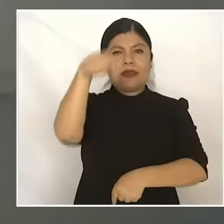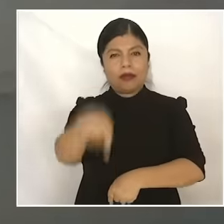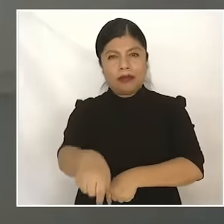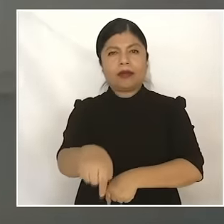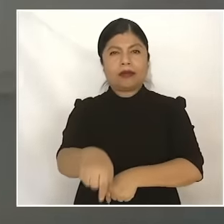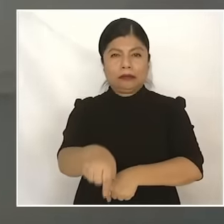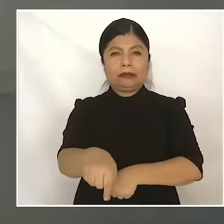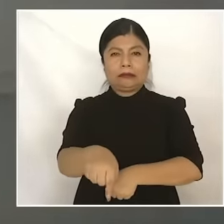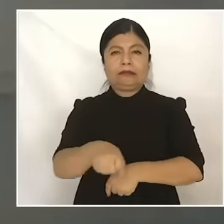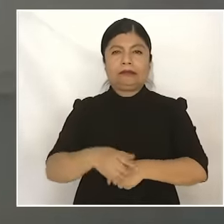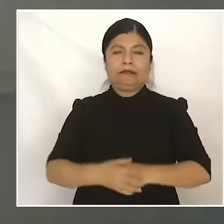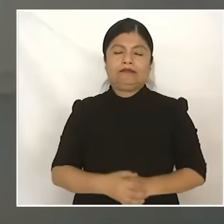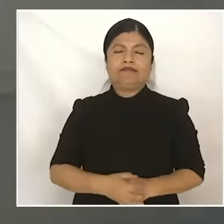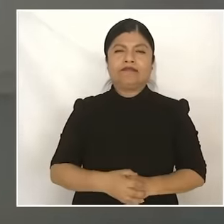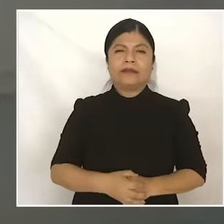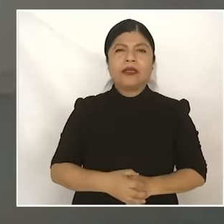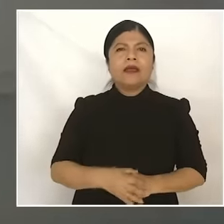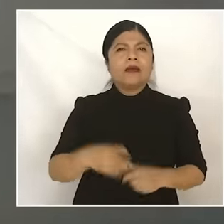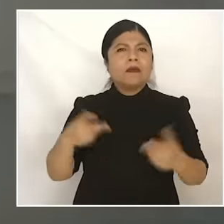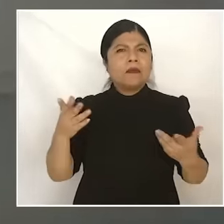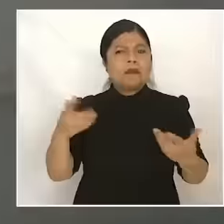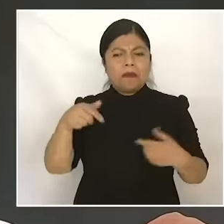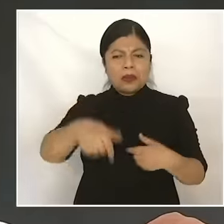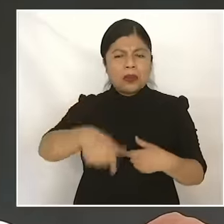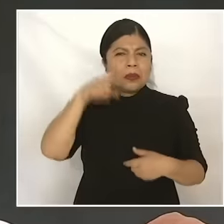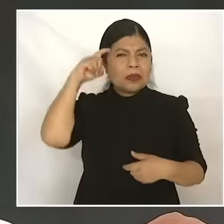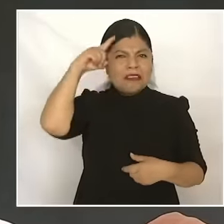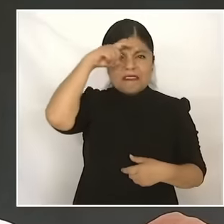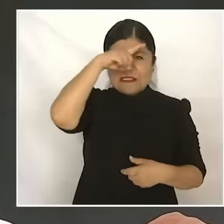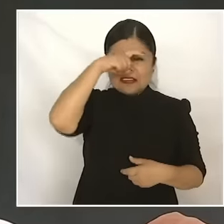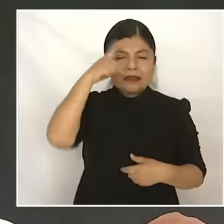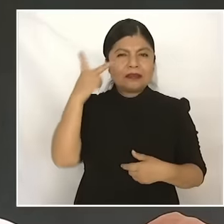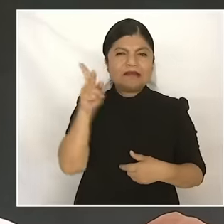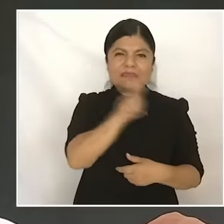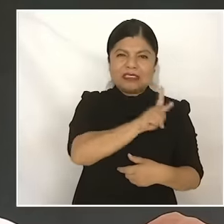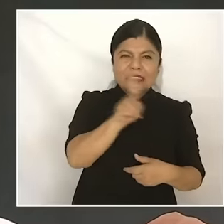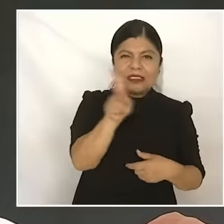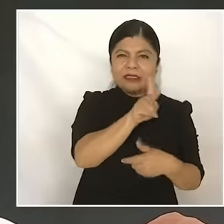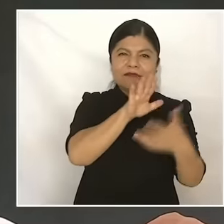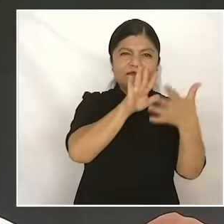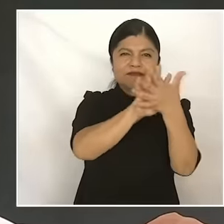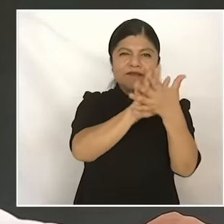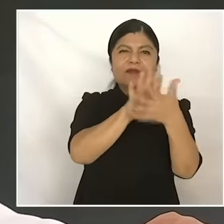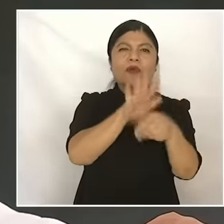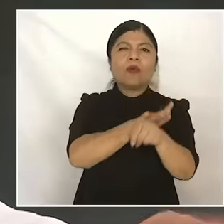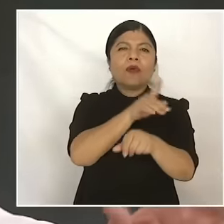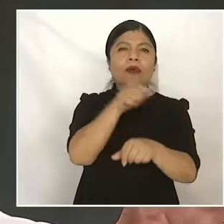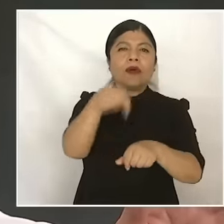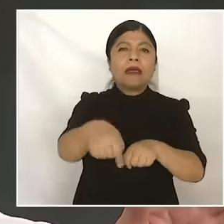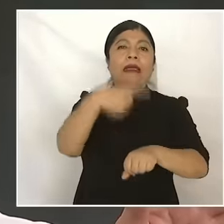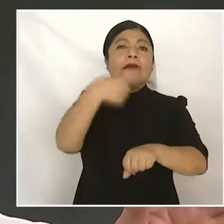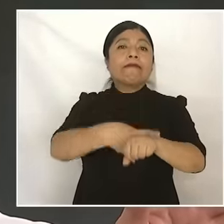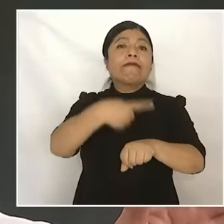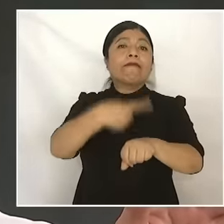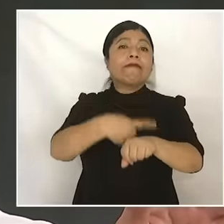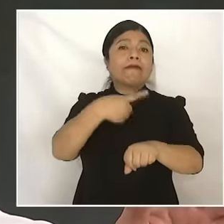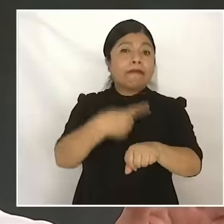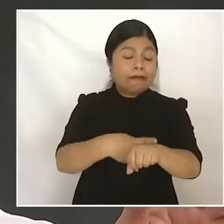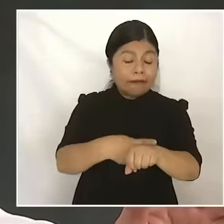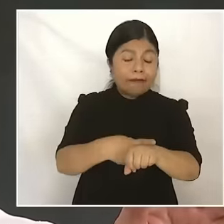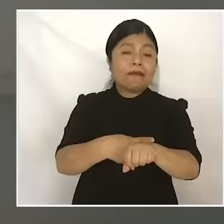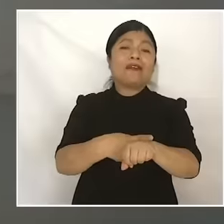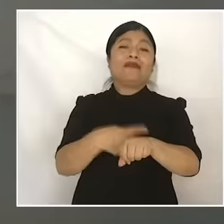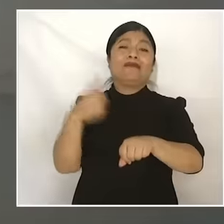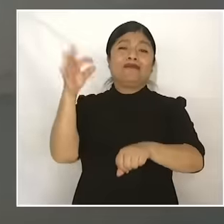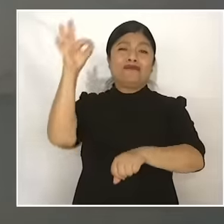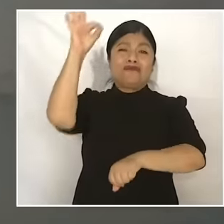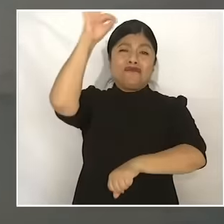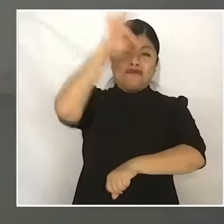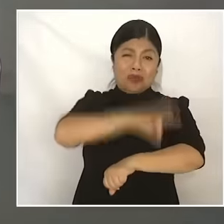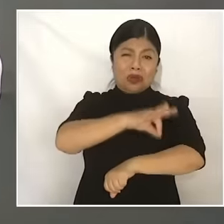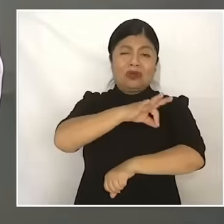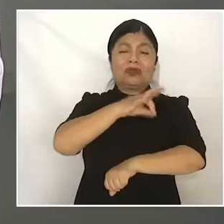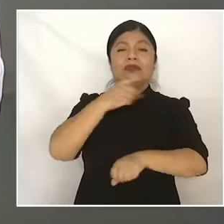especially because of malaria, because of the epidemics in the Porfiriato. Quinnar had 15,000